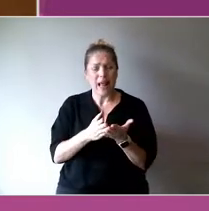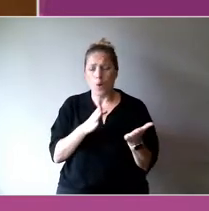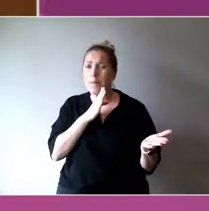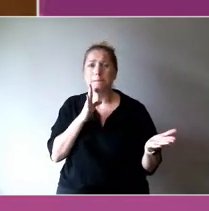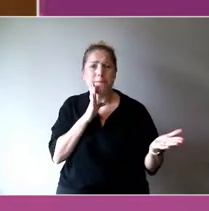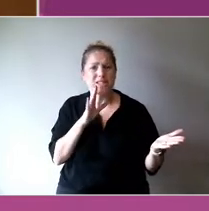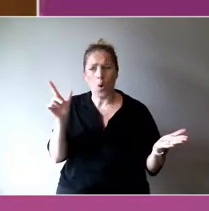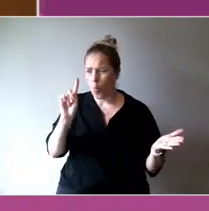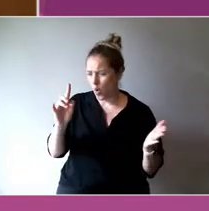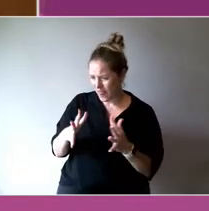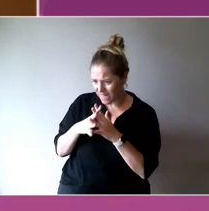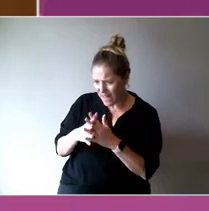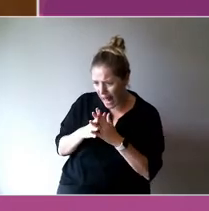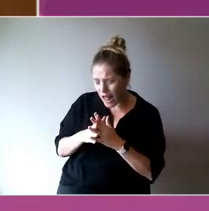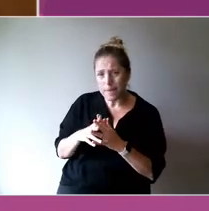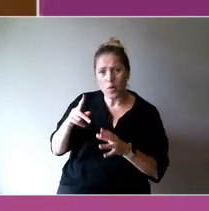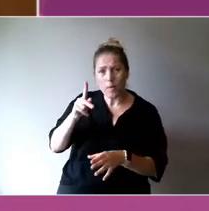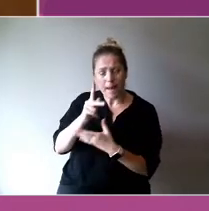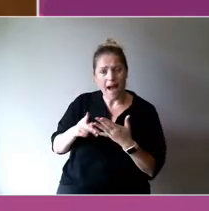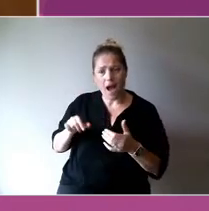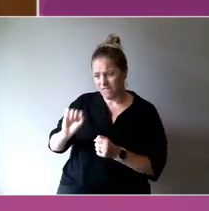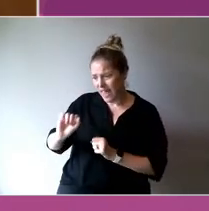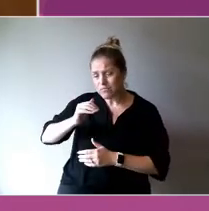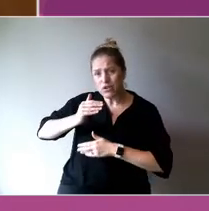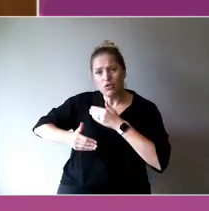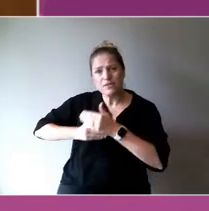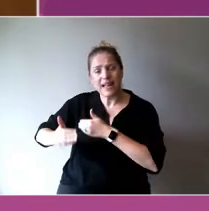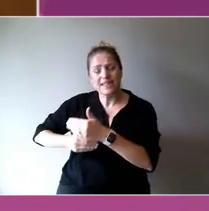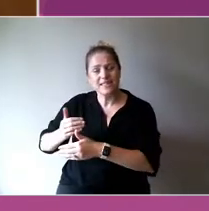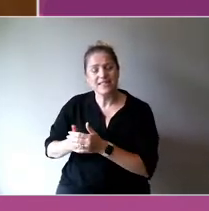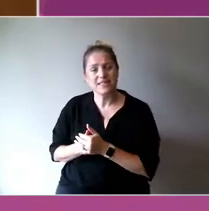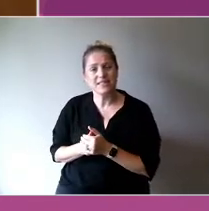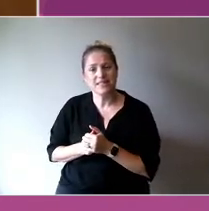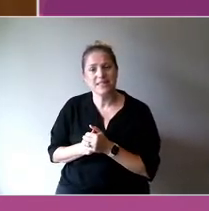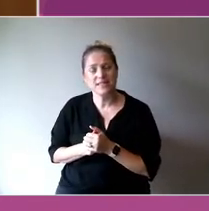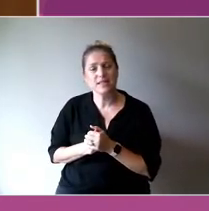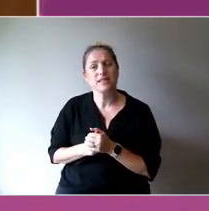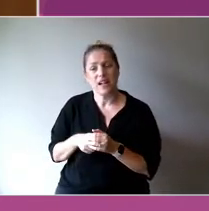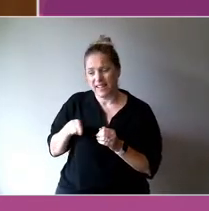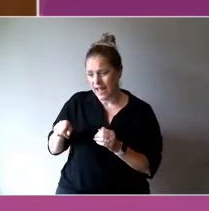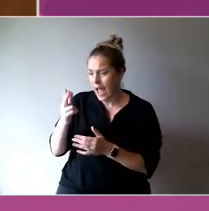the process, because it's a process based experience, engaging with the arts.